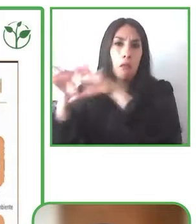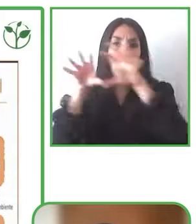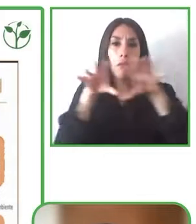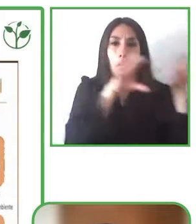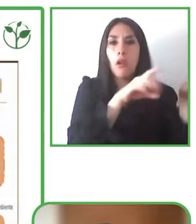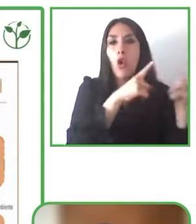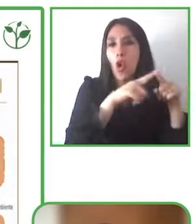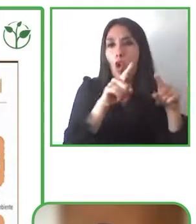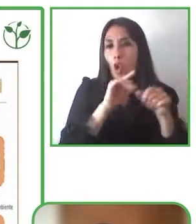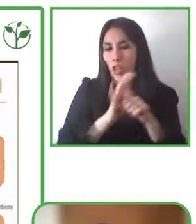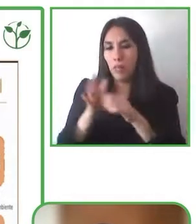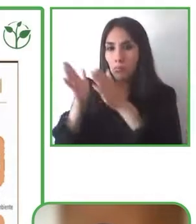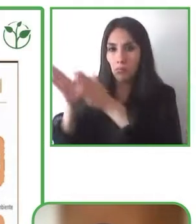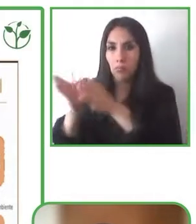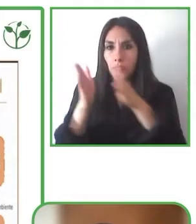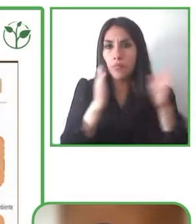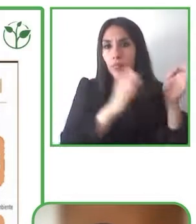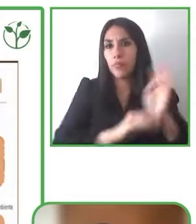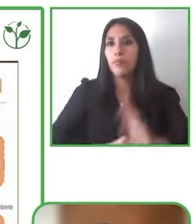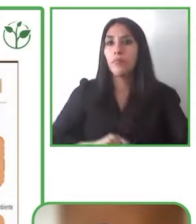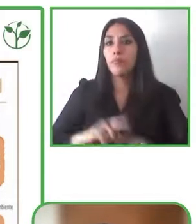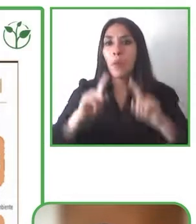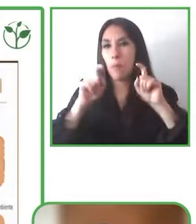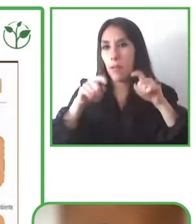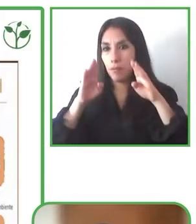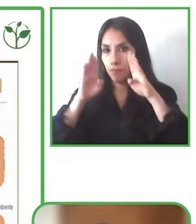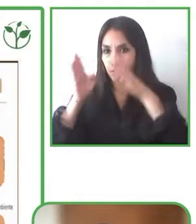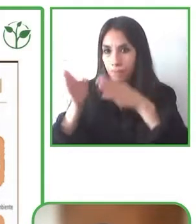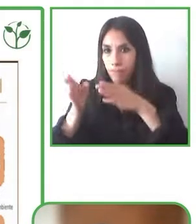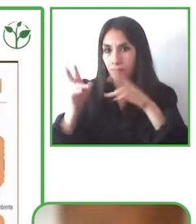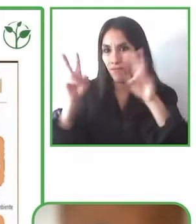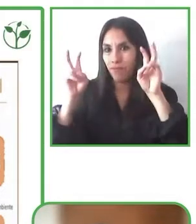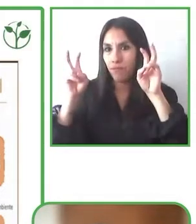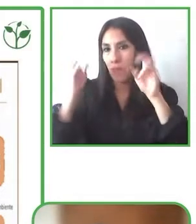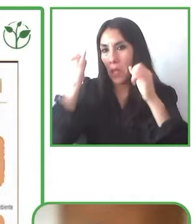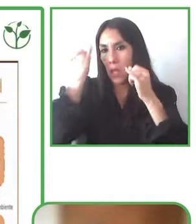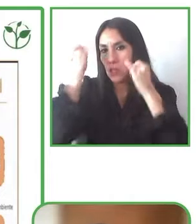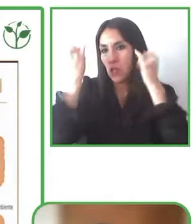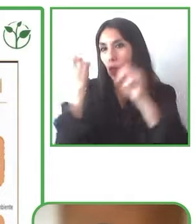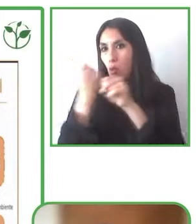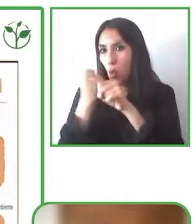that's where at the point where we are developing this where we are bringing new initiatives